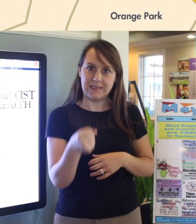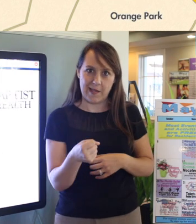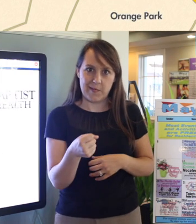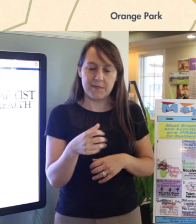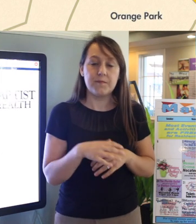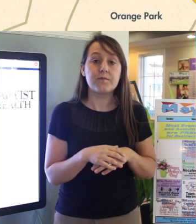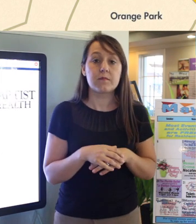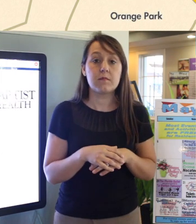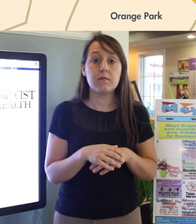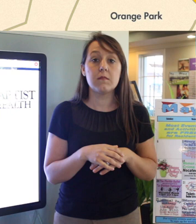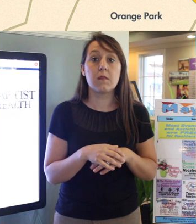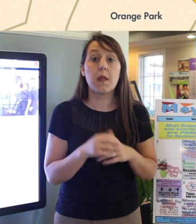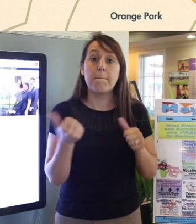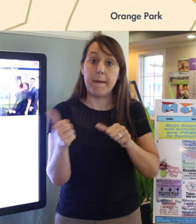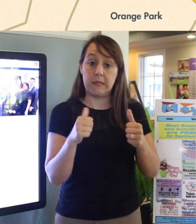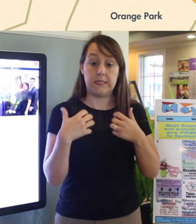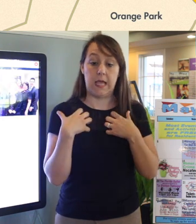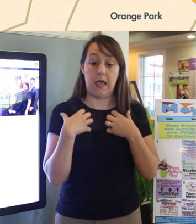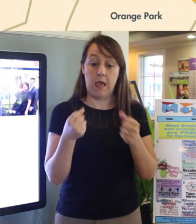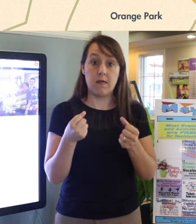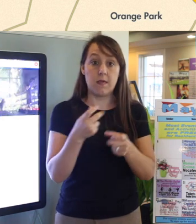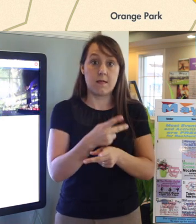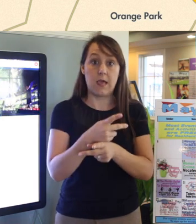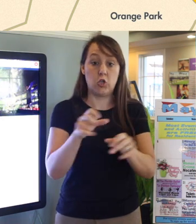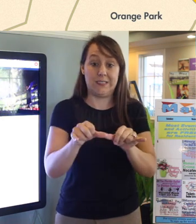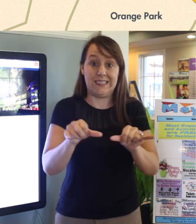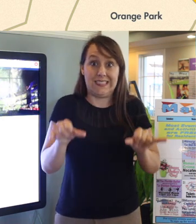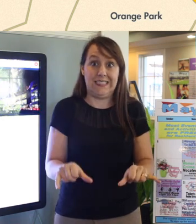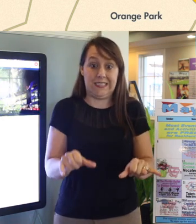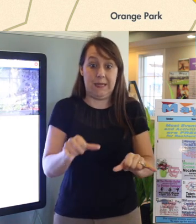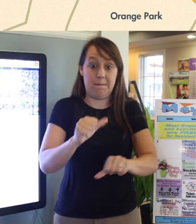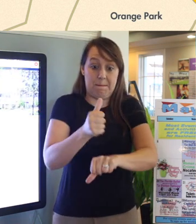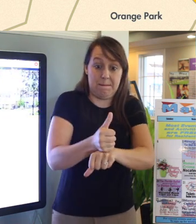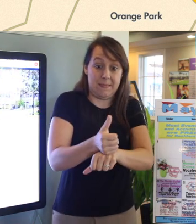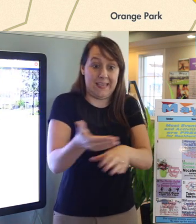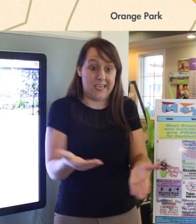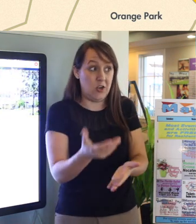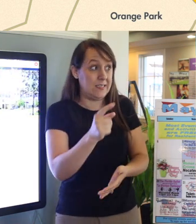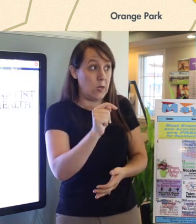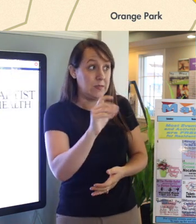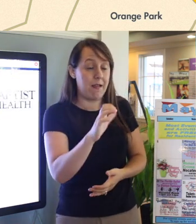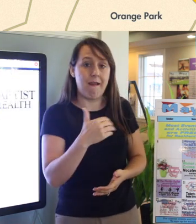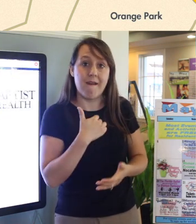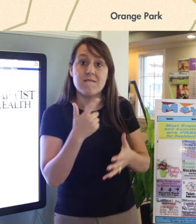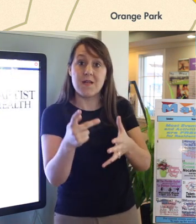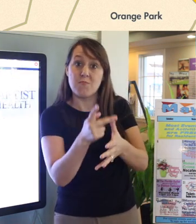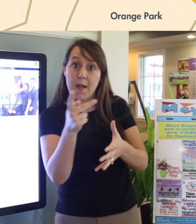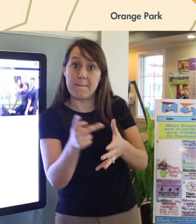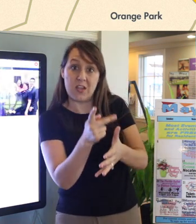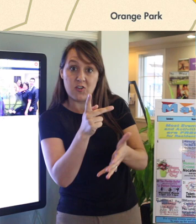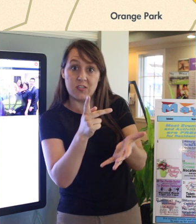We actually have the Baptist health care system right here in Nocatee at our town center we have a primary care facility